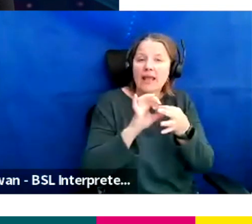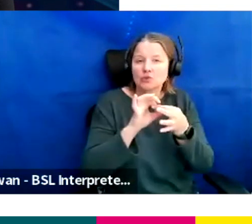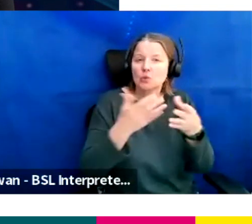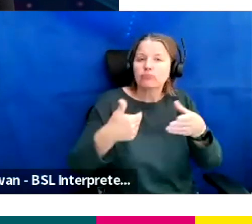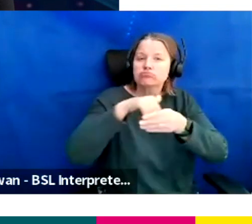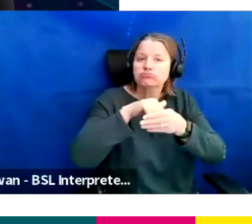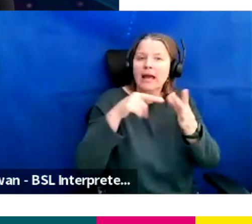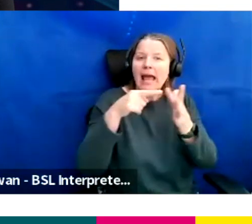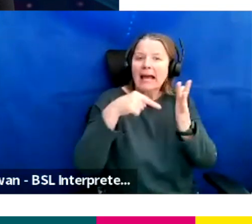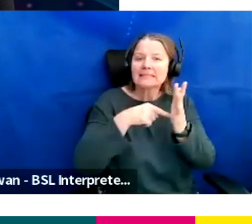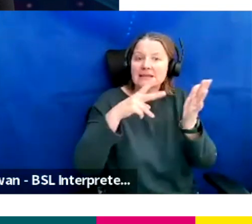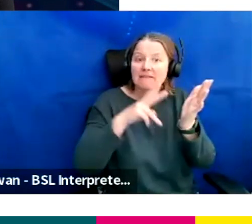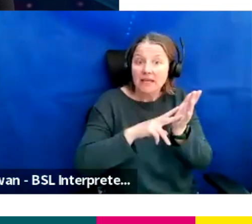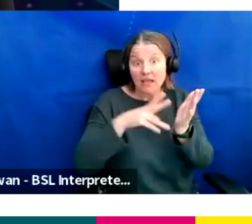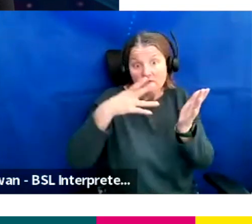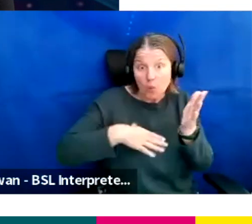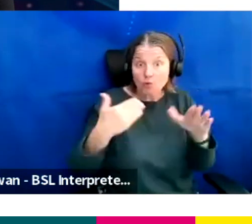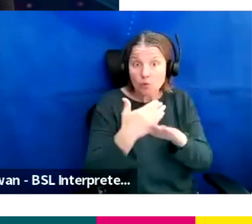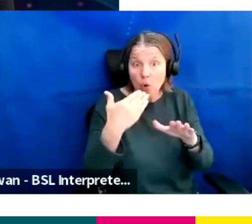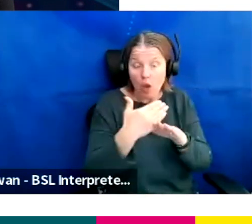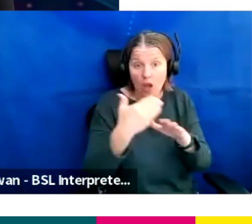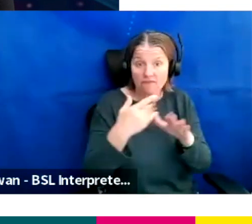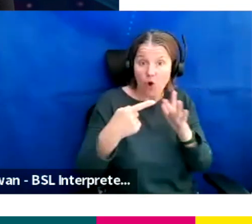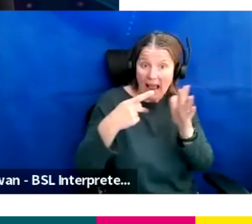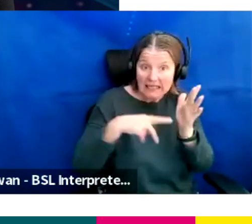So if you want to work for ITV, if you want to work in television, if you want to work